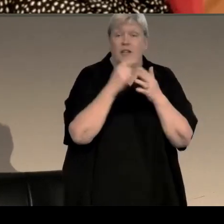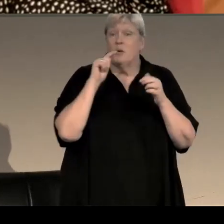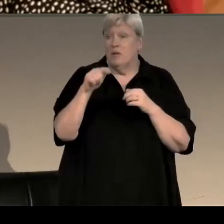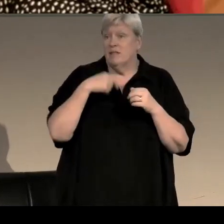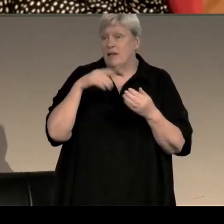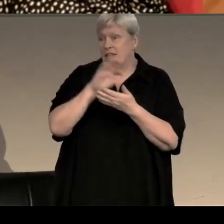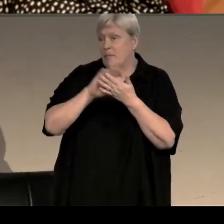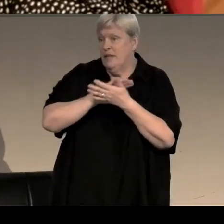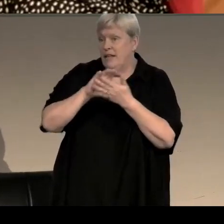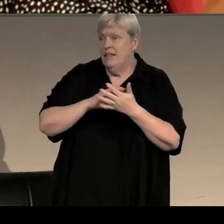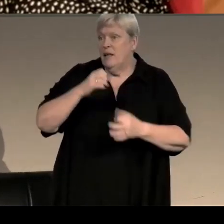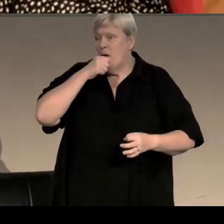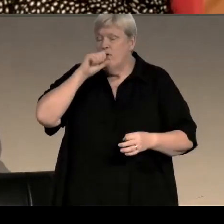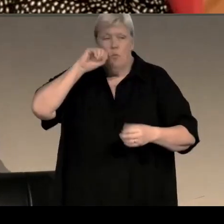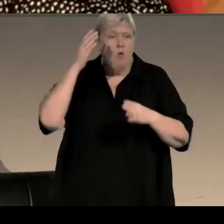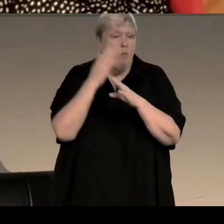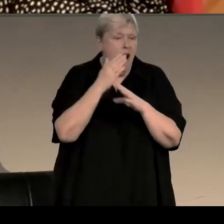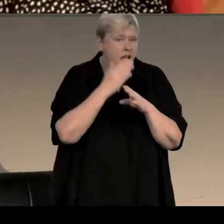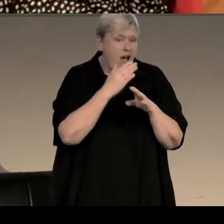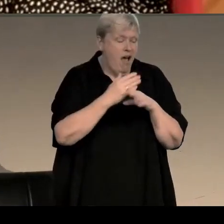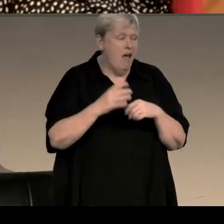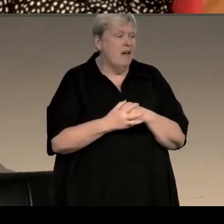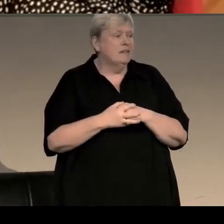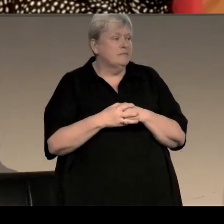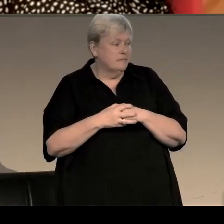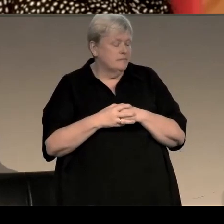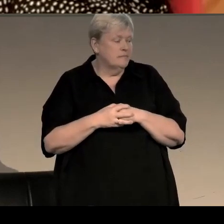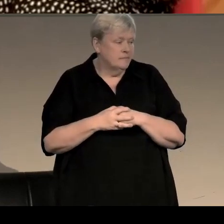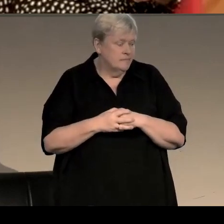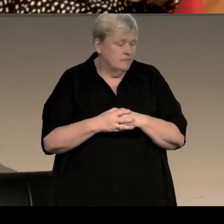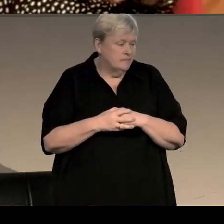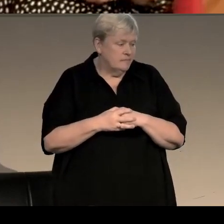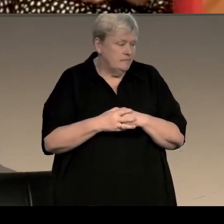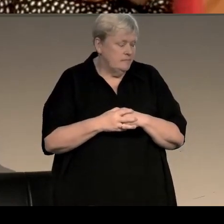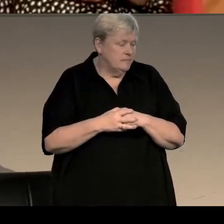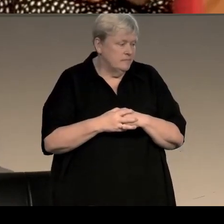your little EU-style um mic will come on and we will be able to hear you asking your question.